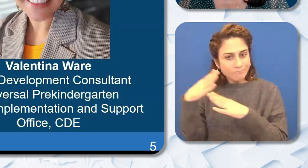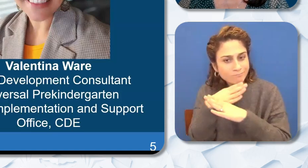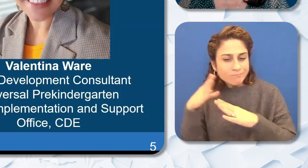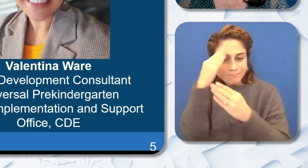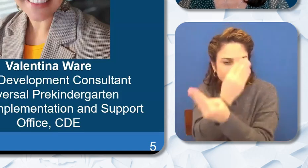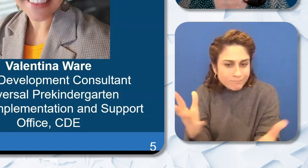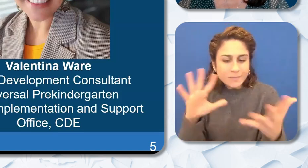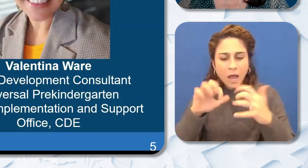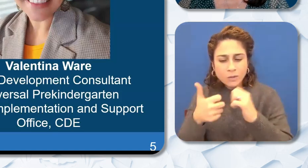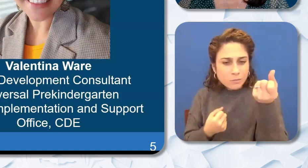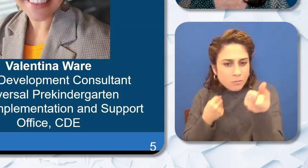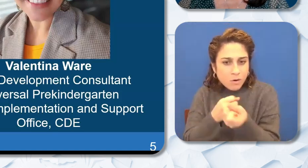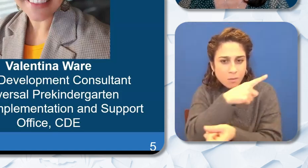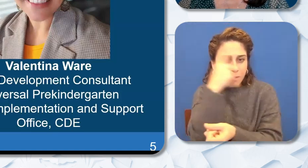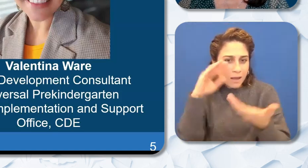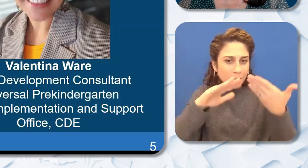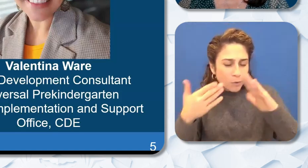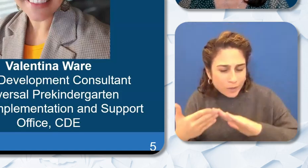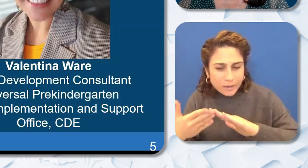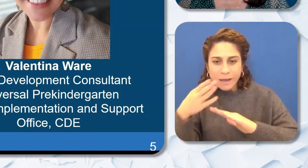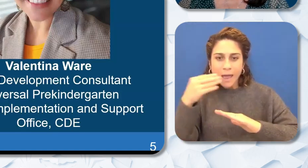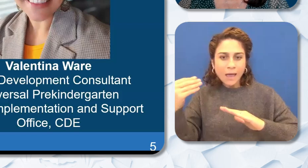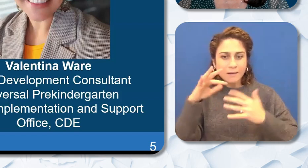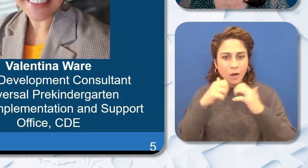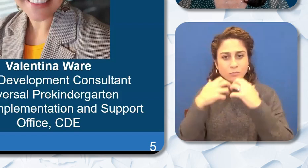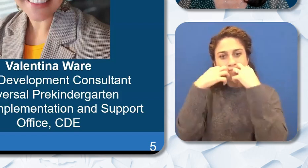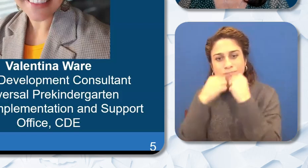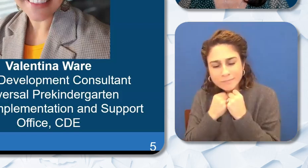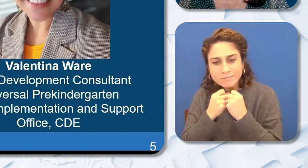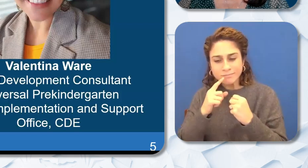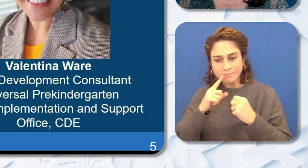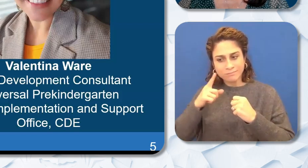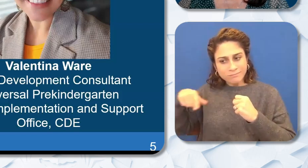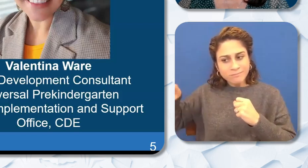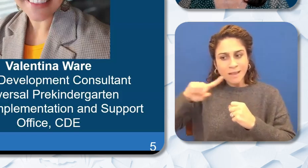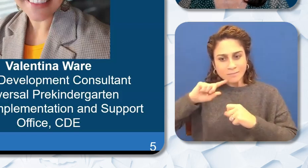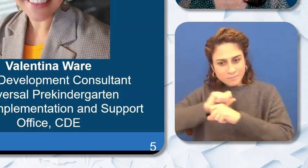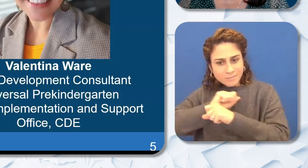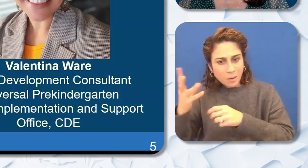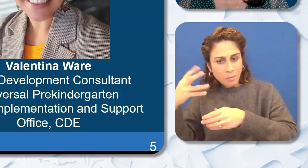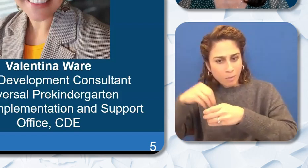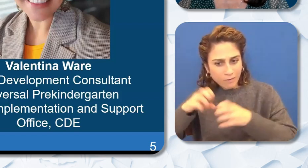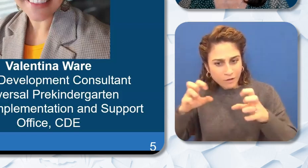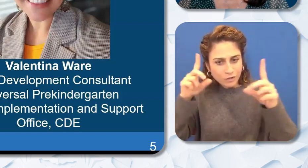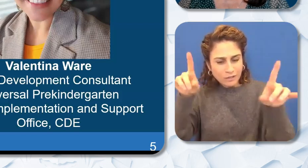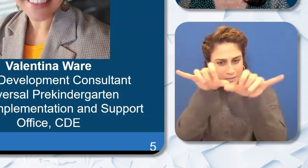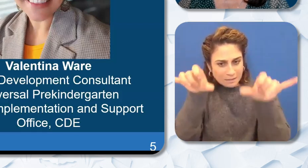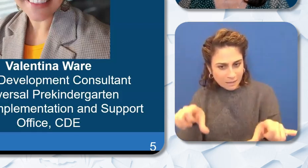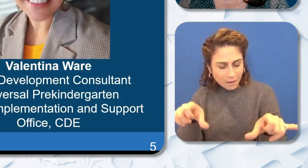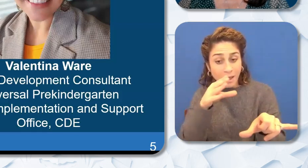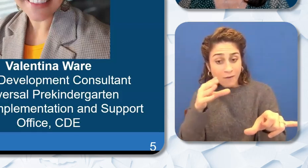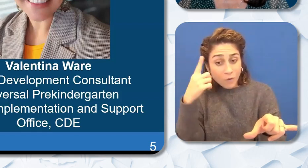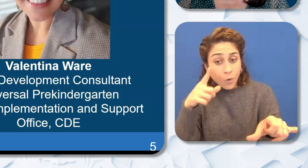be valued as a true part of the education system for the benefit of our Black educators because we